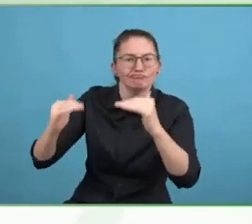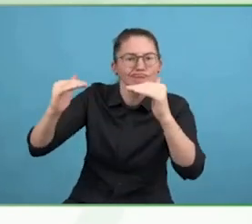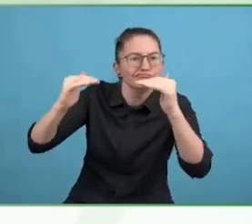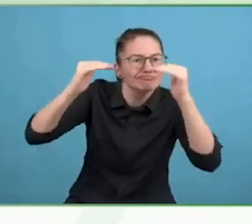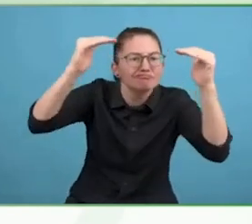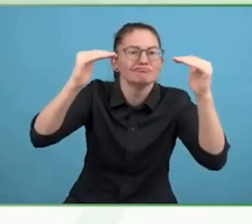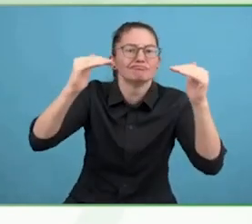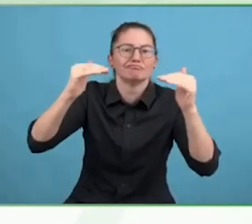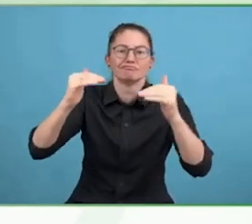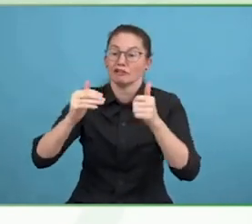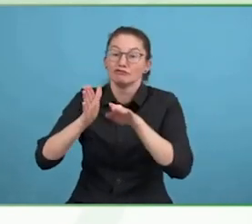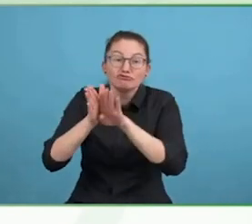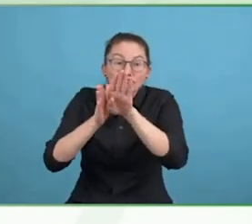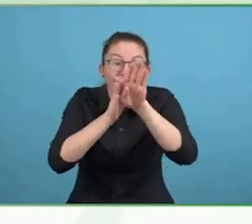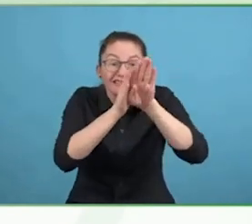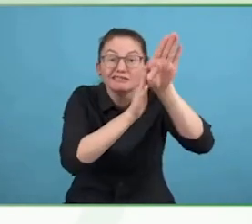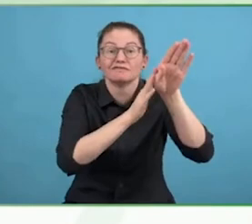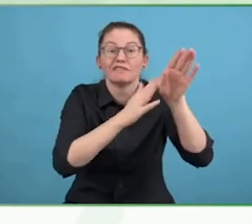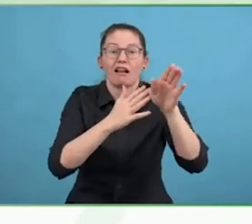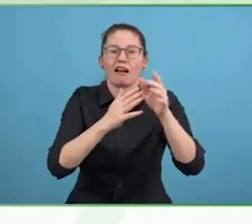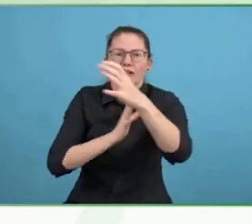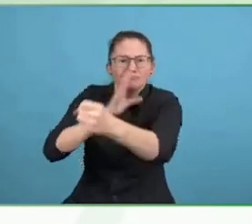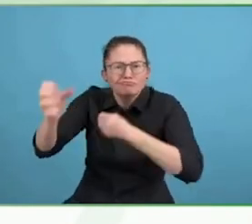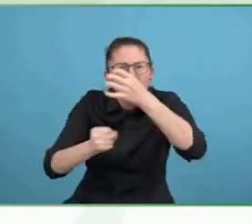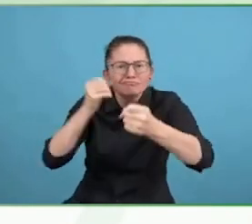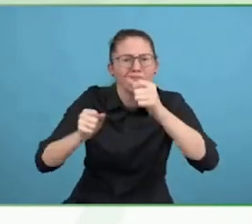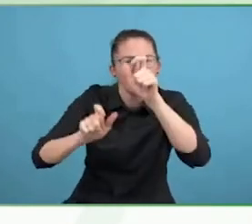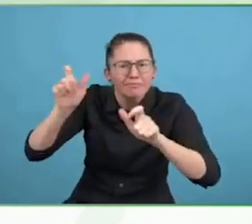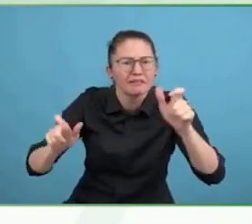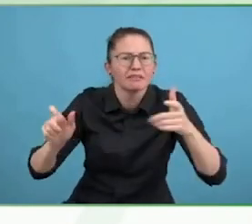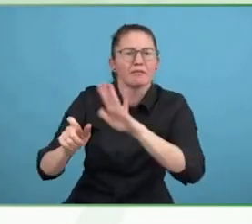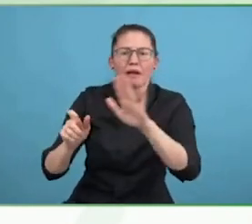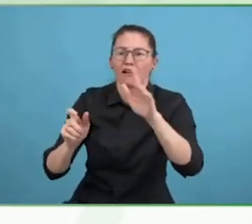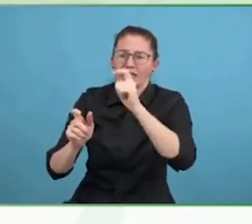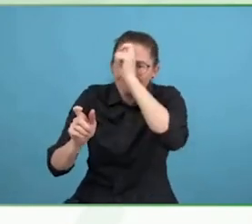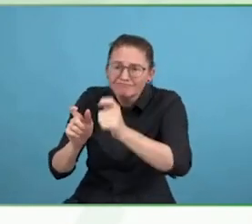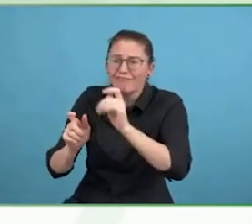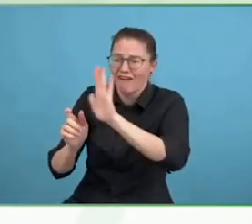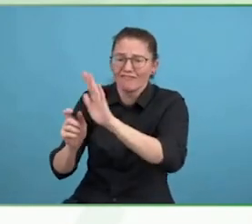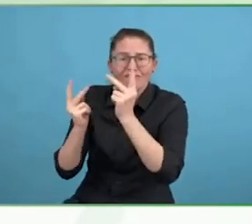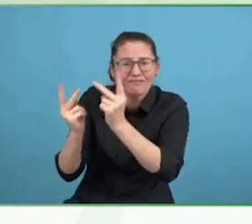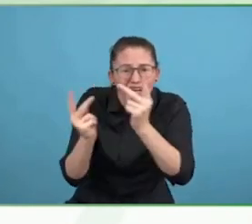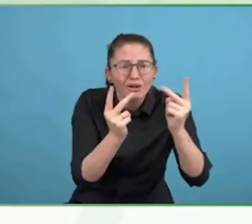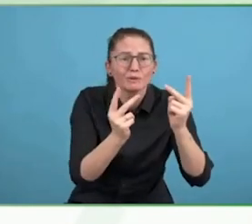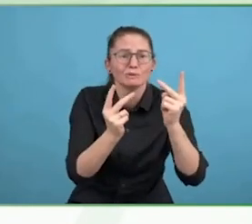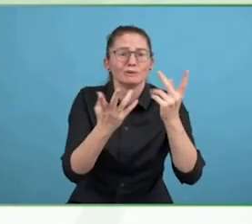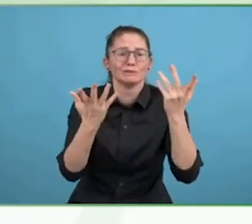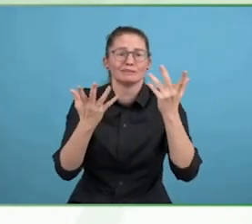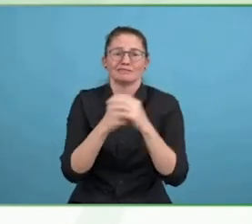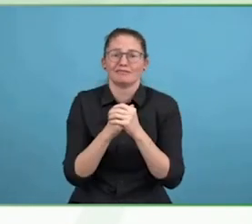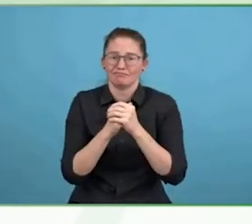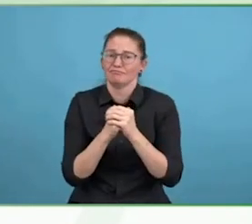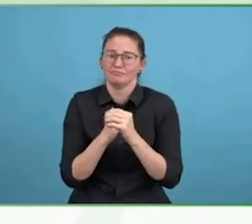hand and self identified with disability and wanting to use your voice. Why?